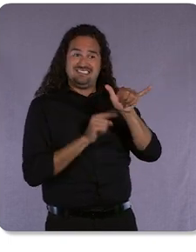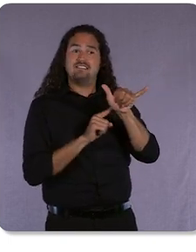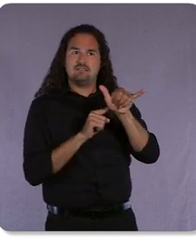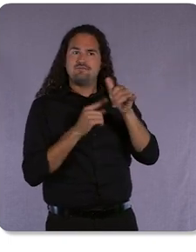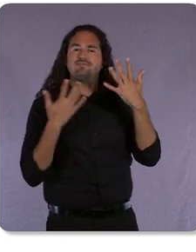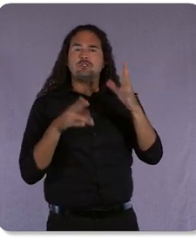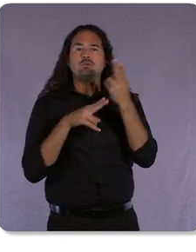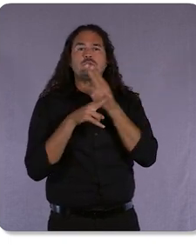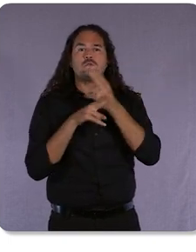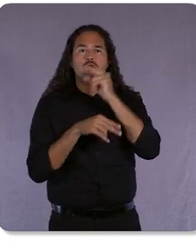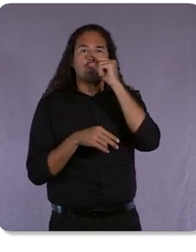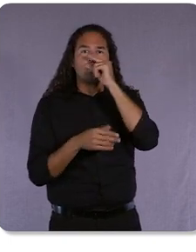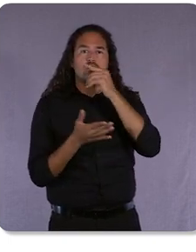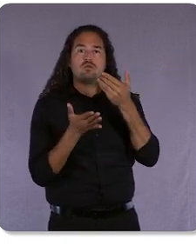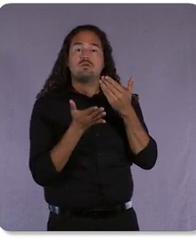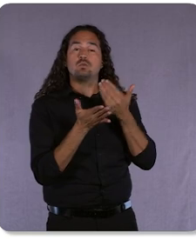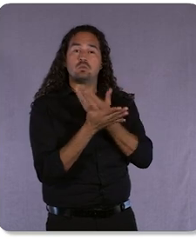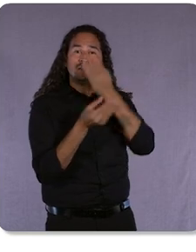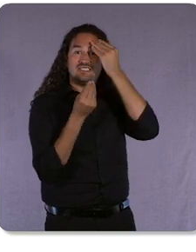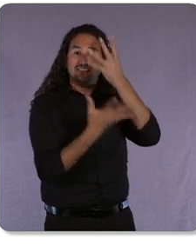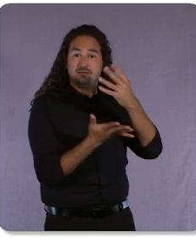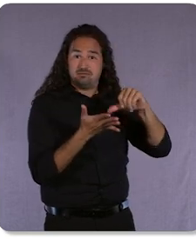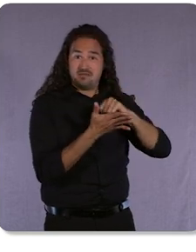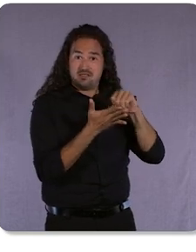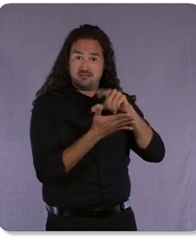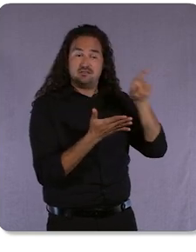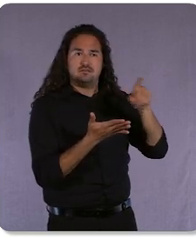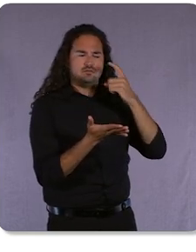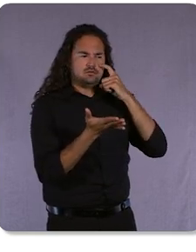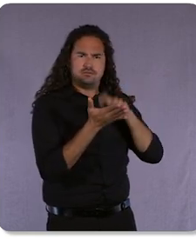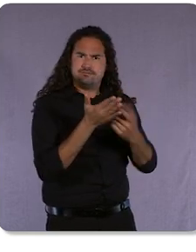They saw an increase in searches for “Sweatshirts & Hoodies” on the Insights page